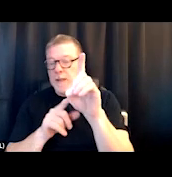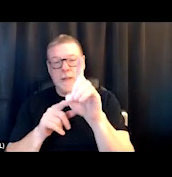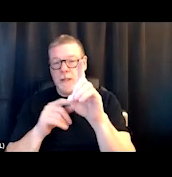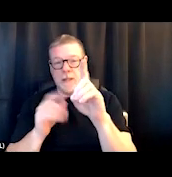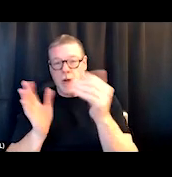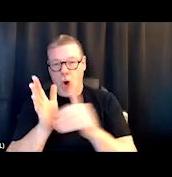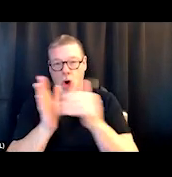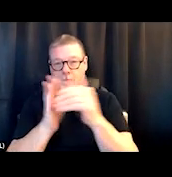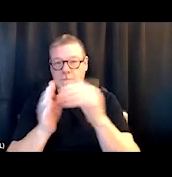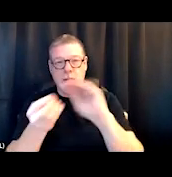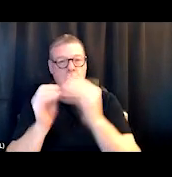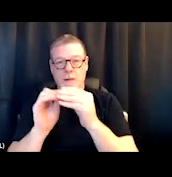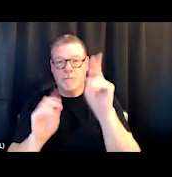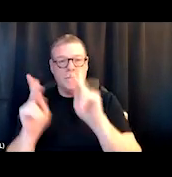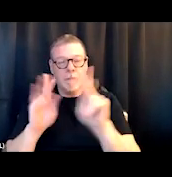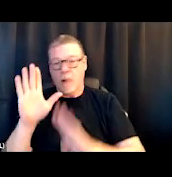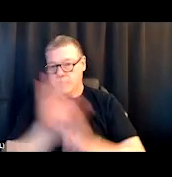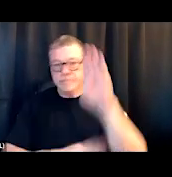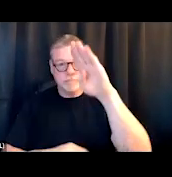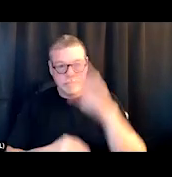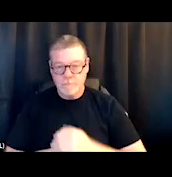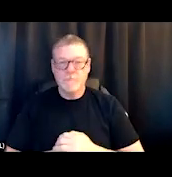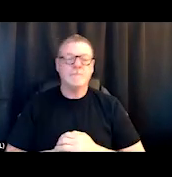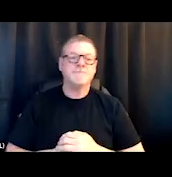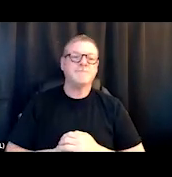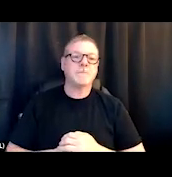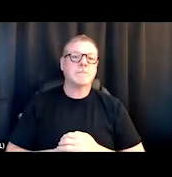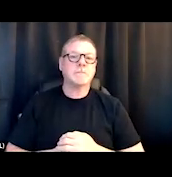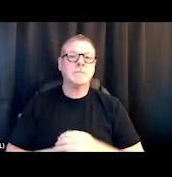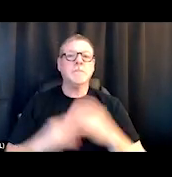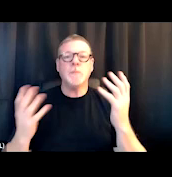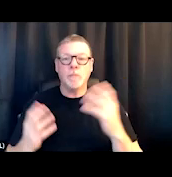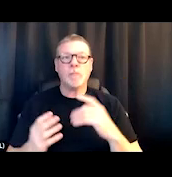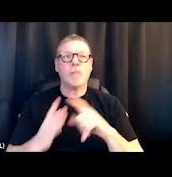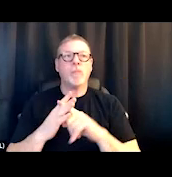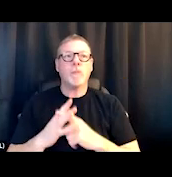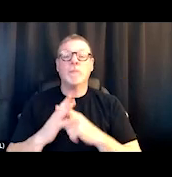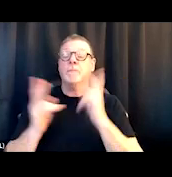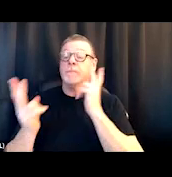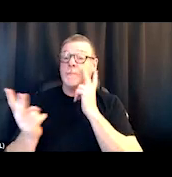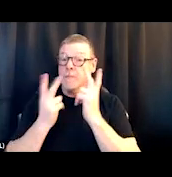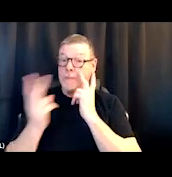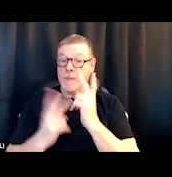So, I begin to see, you know, not only, we hear about recidivism,